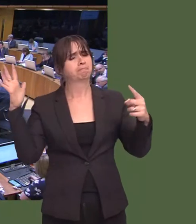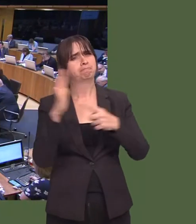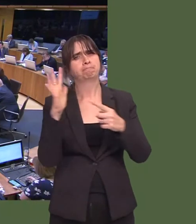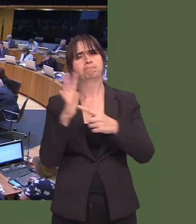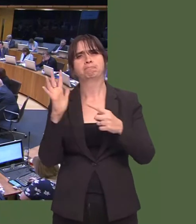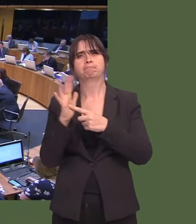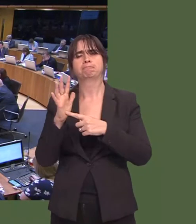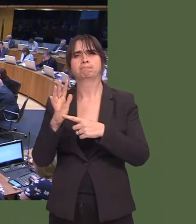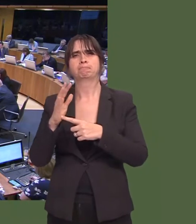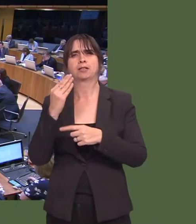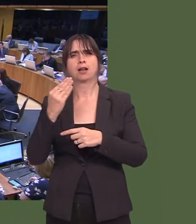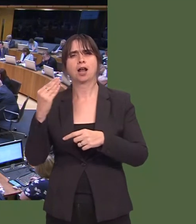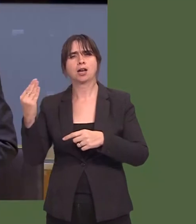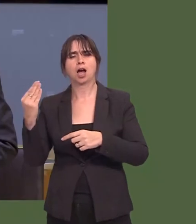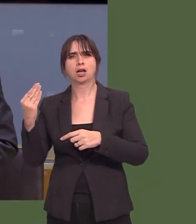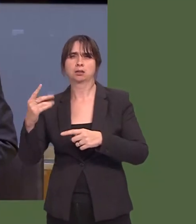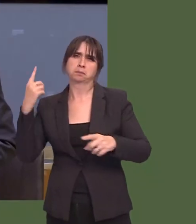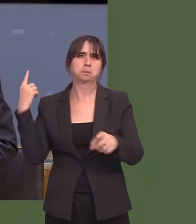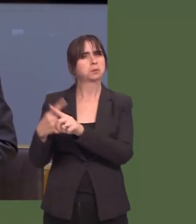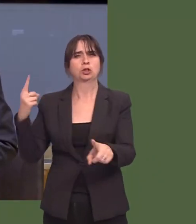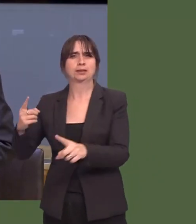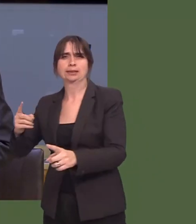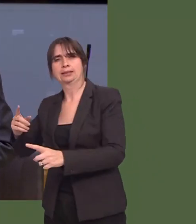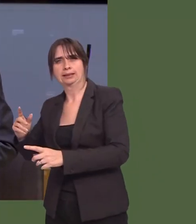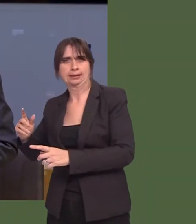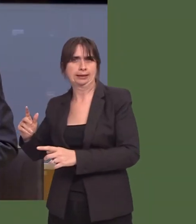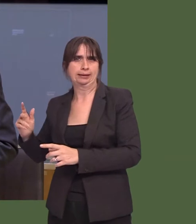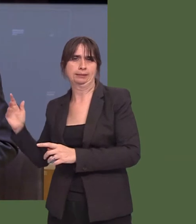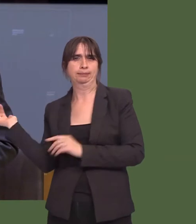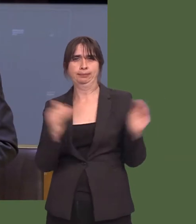bod gwasanaethau iechyd brys yn cael eu lleoli mor agos i bobl ag sydd yn bosibl.